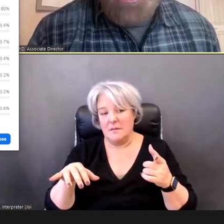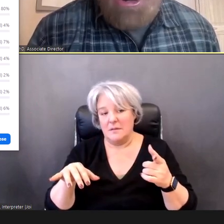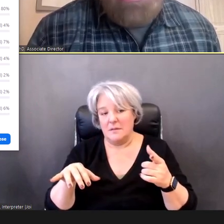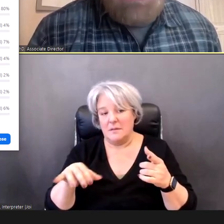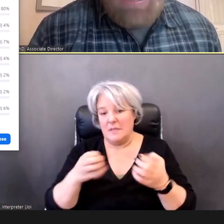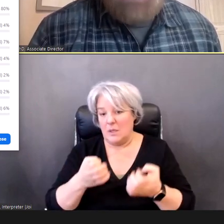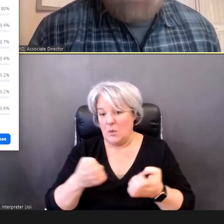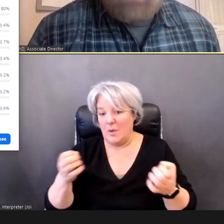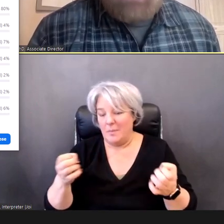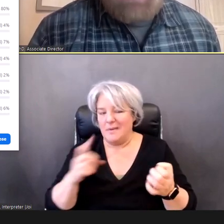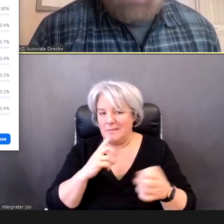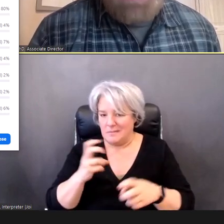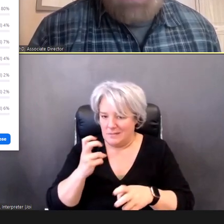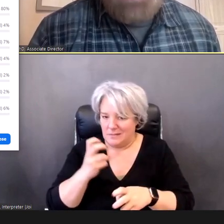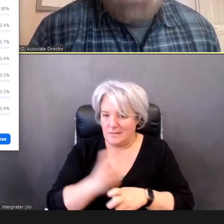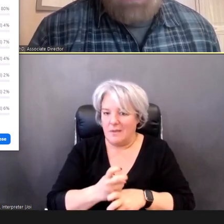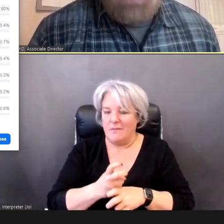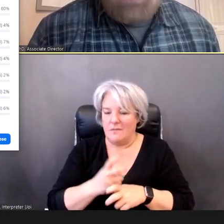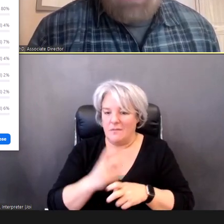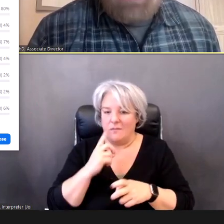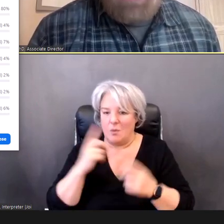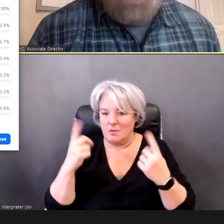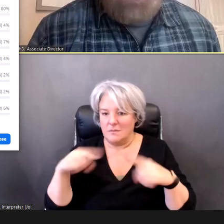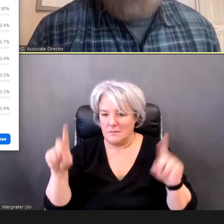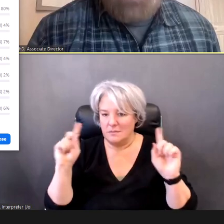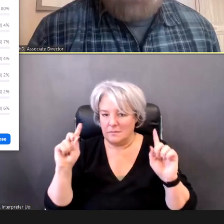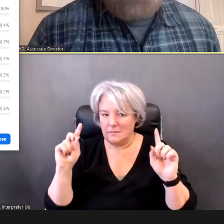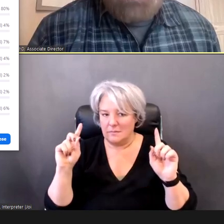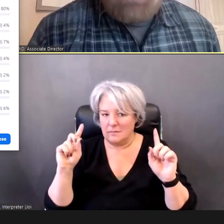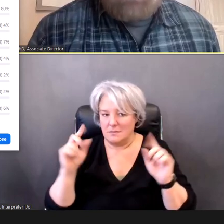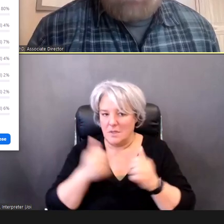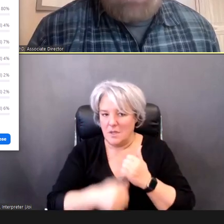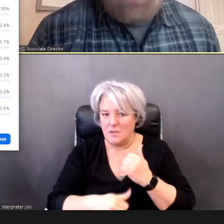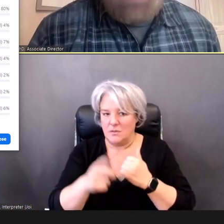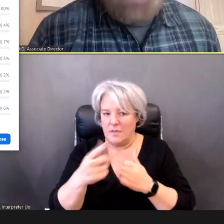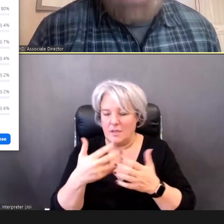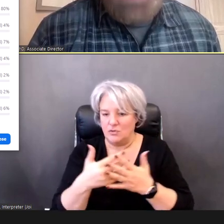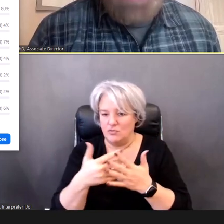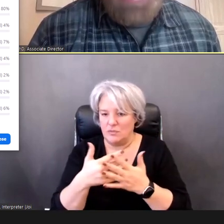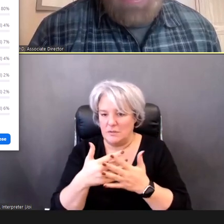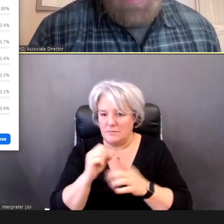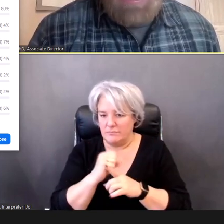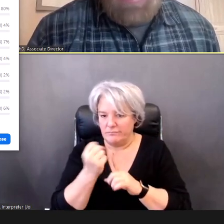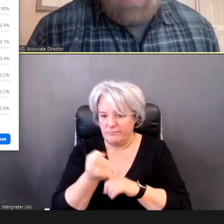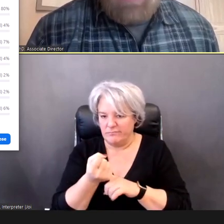those screening conditions, And so....